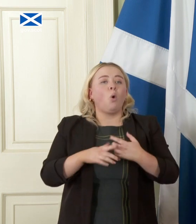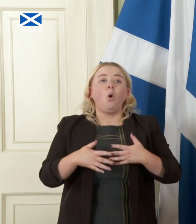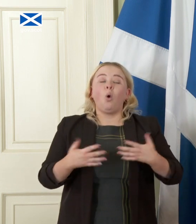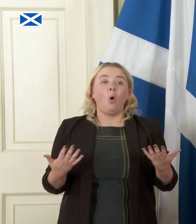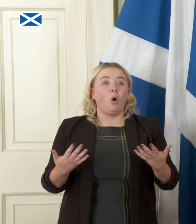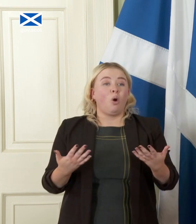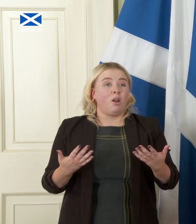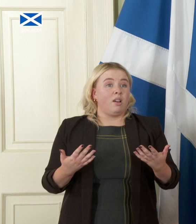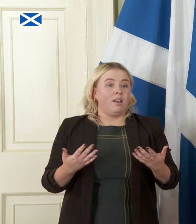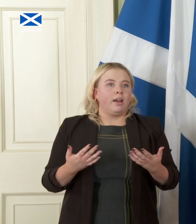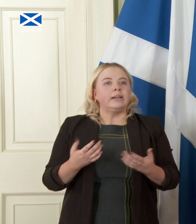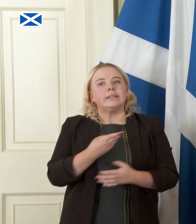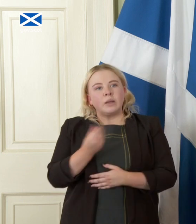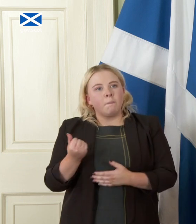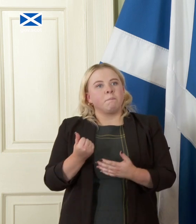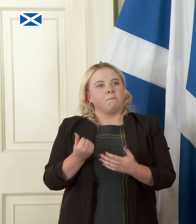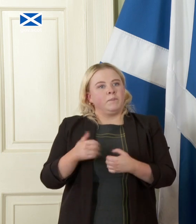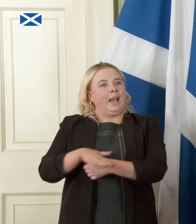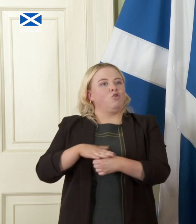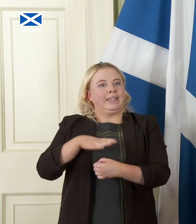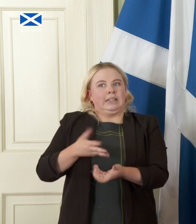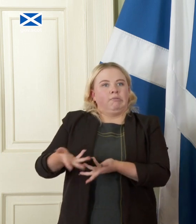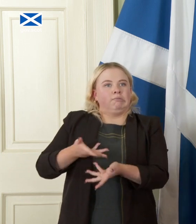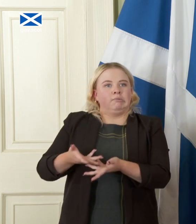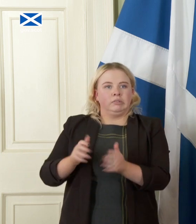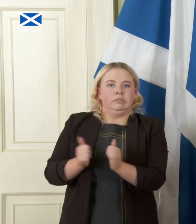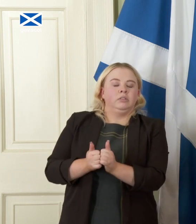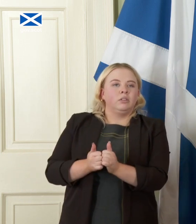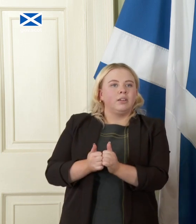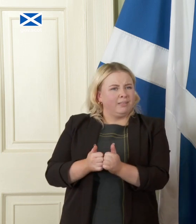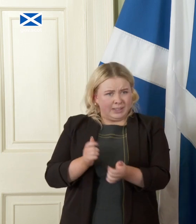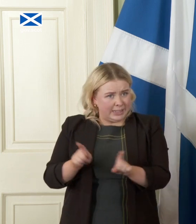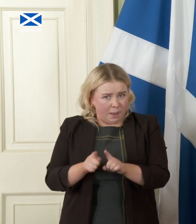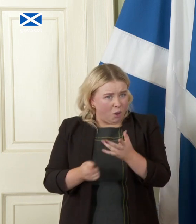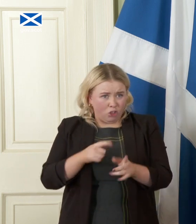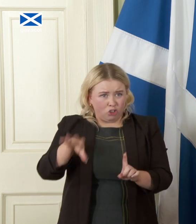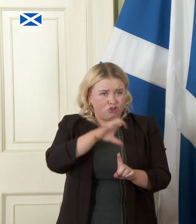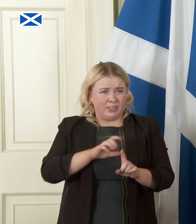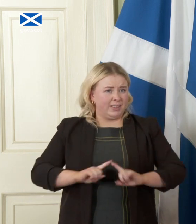matters depend on negotiation as will be the case for many countries in many different circumstances